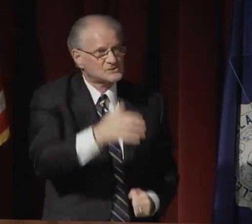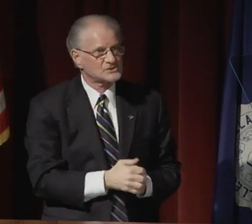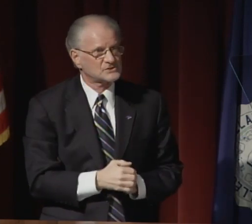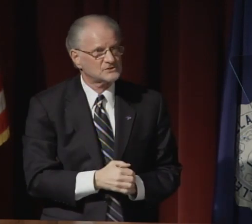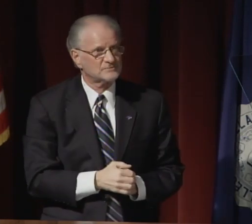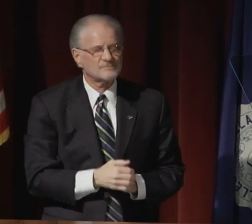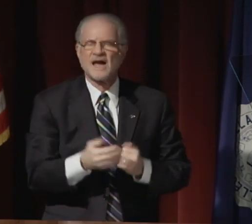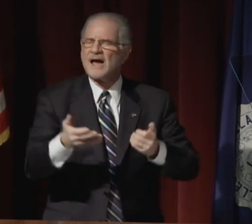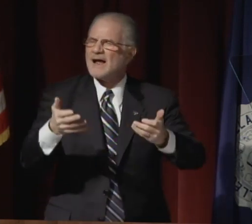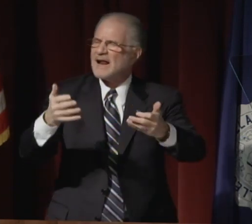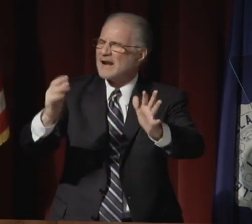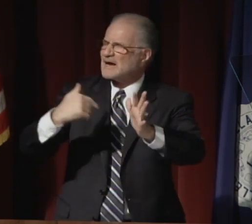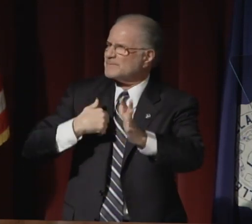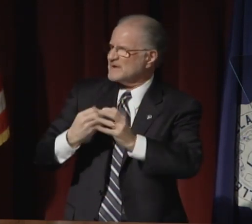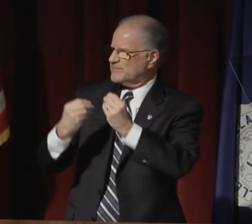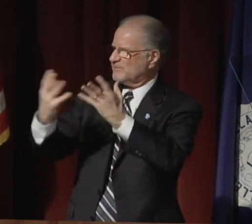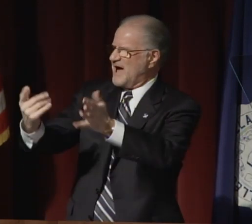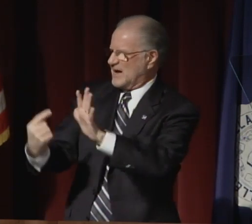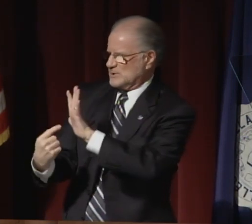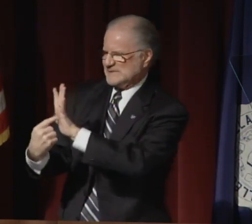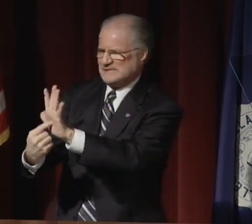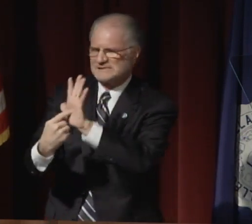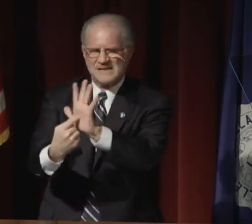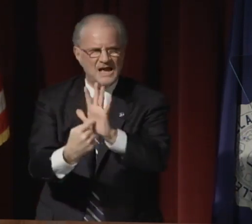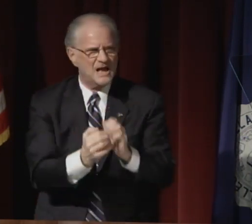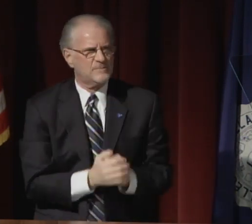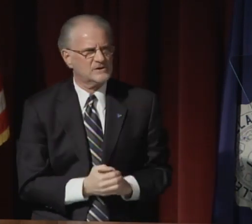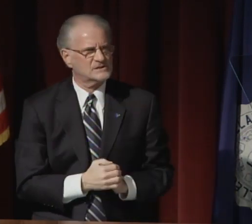to carry us strongly into the future.